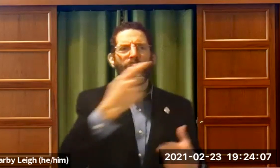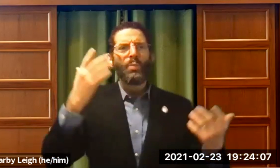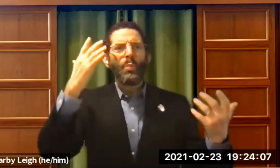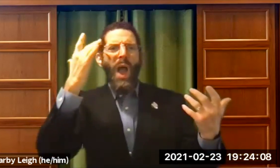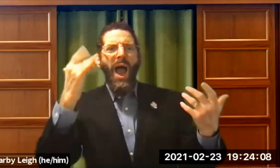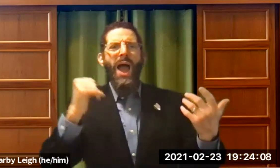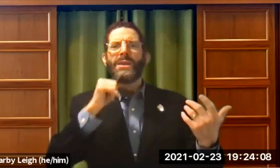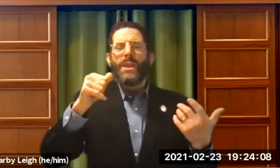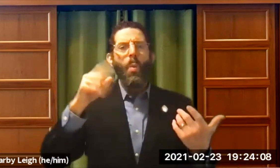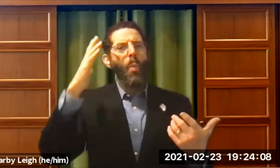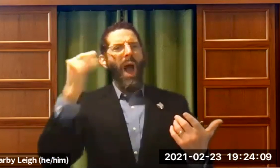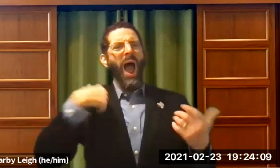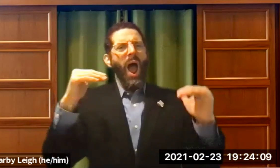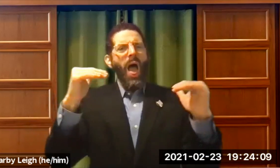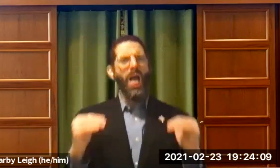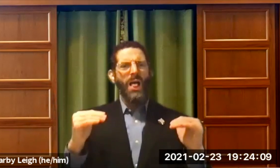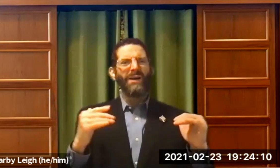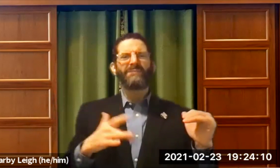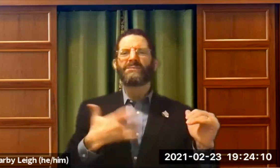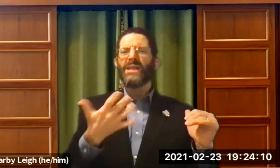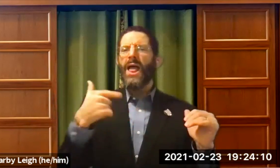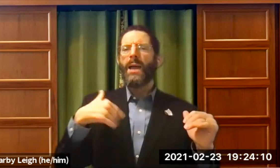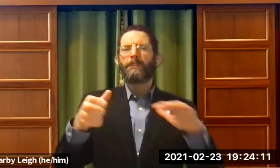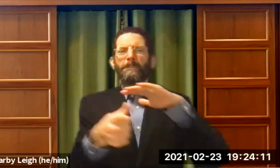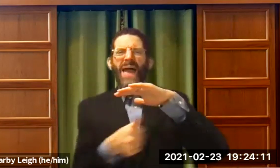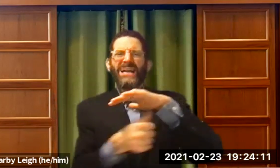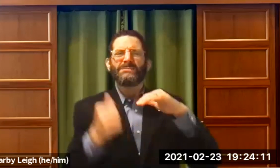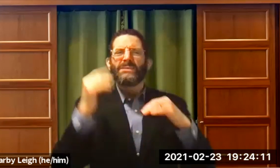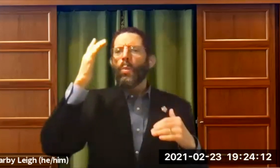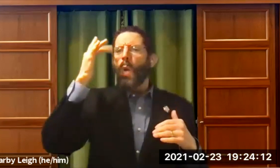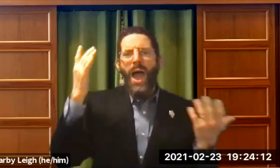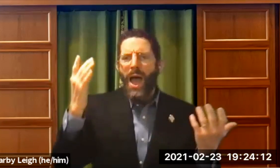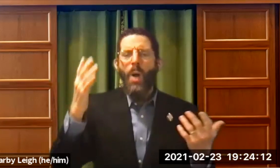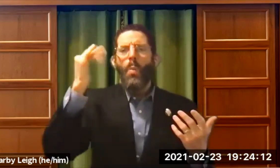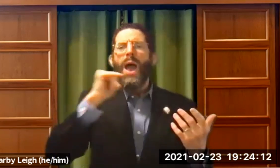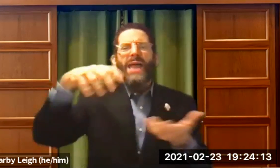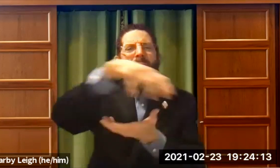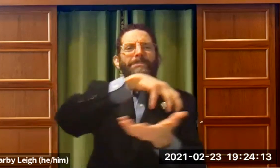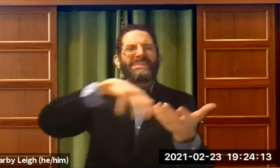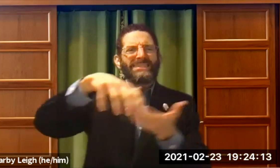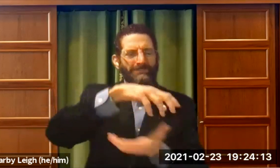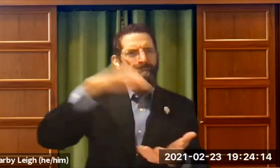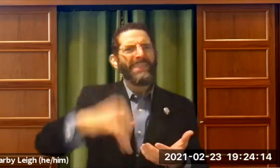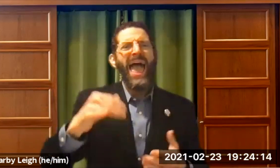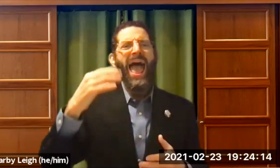Why did we deaf people have to be separated? Why did we have to be less than? Why were we relegated to the basement?